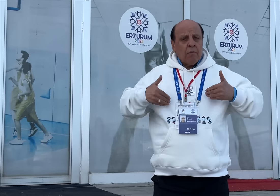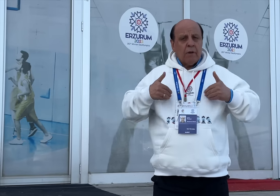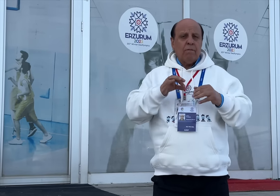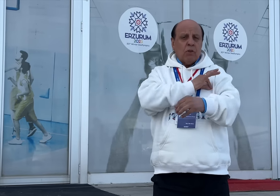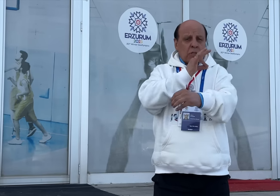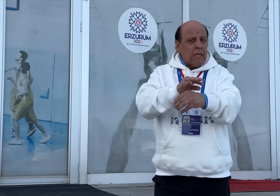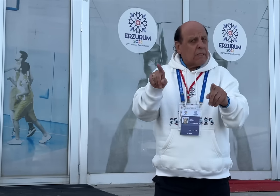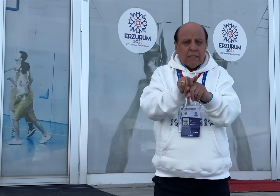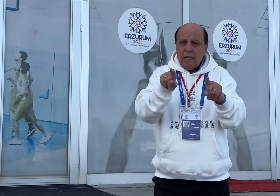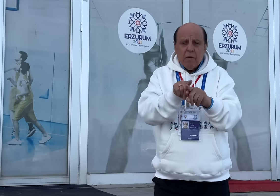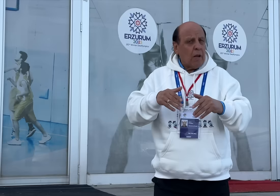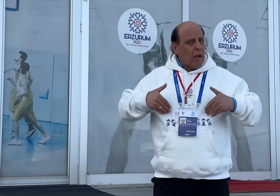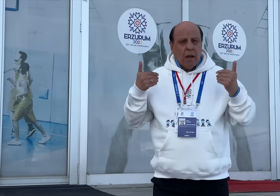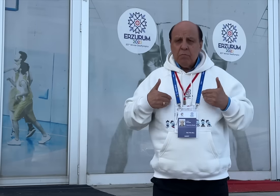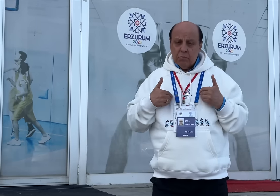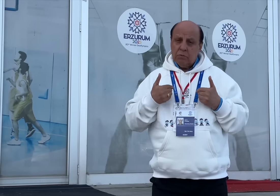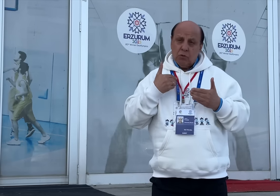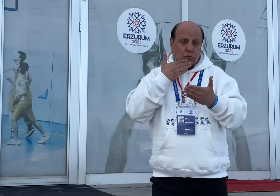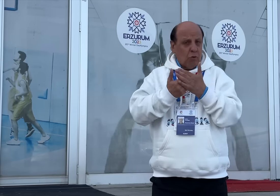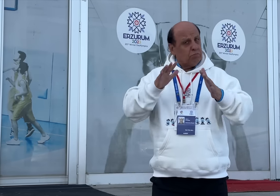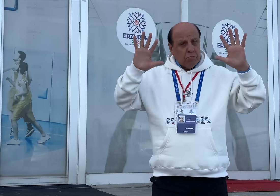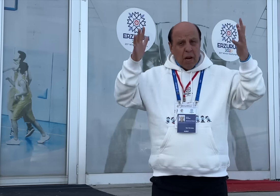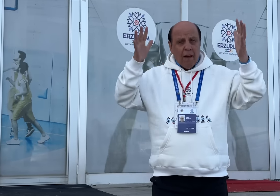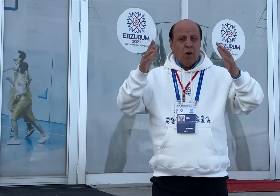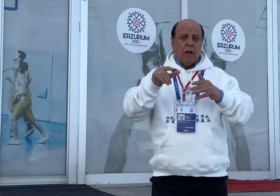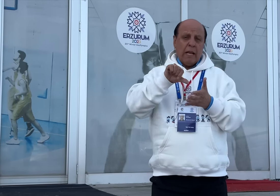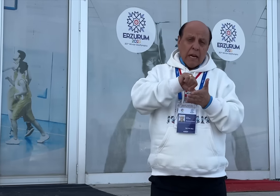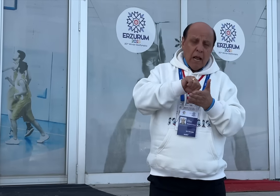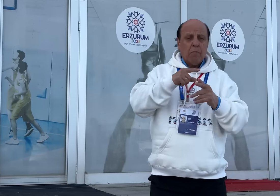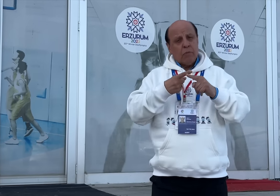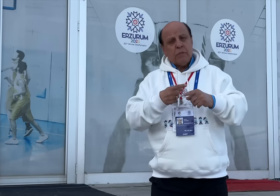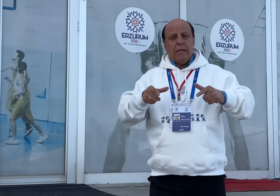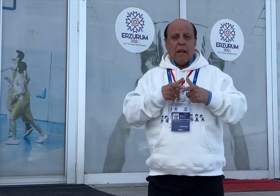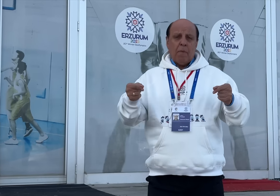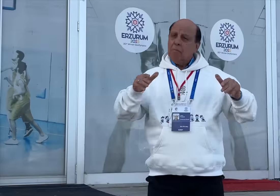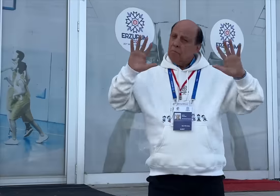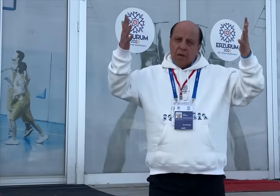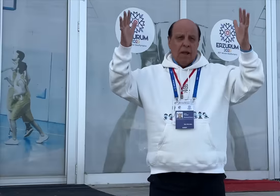I'm pleased. Congratulations to Iran and Japan!